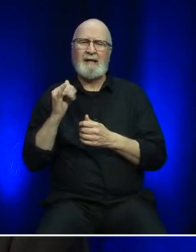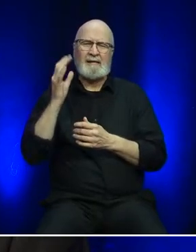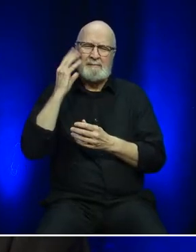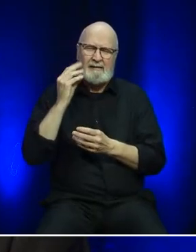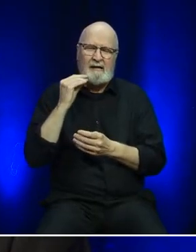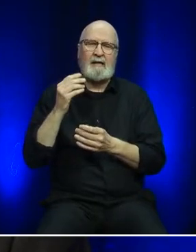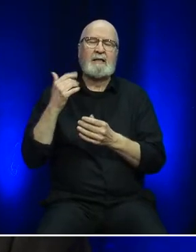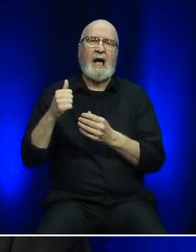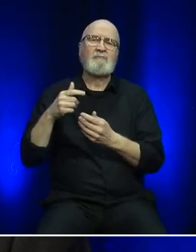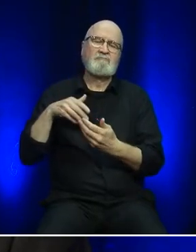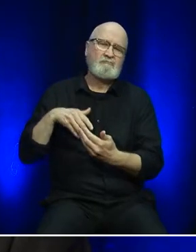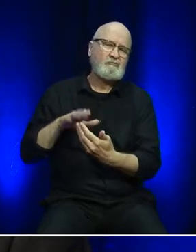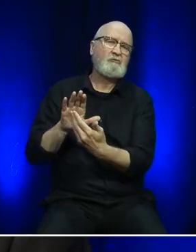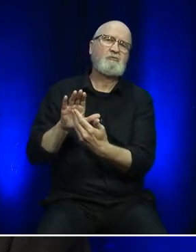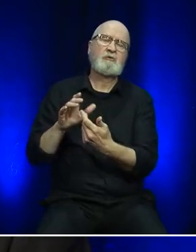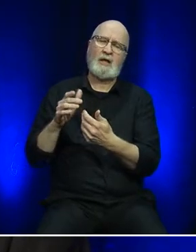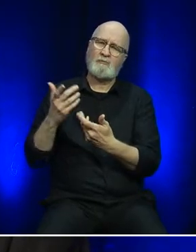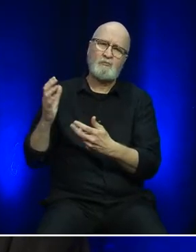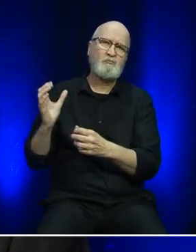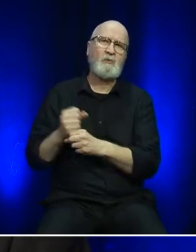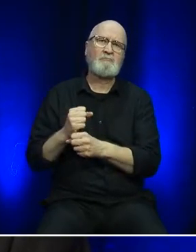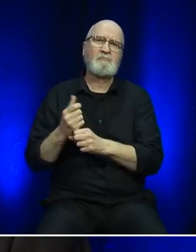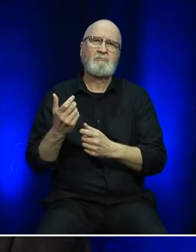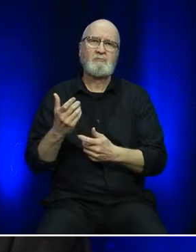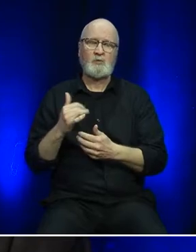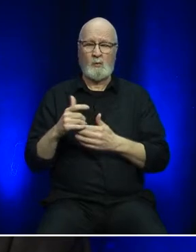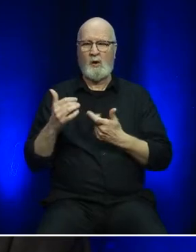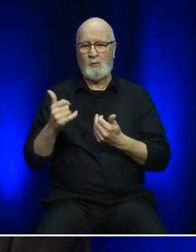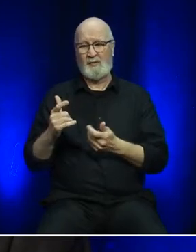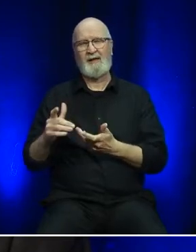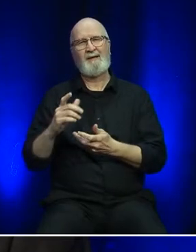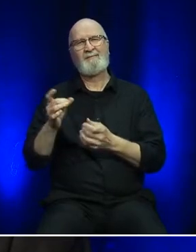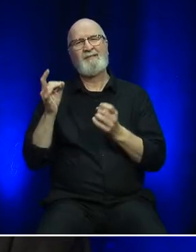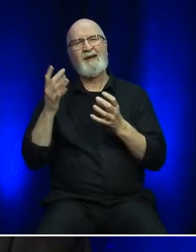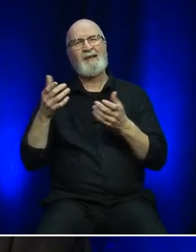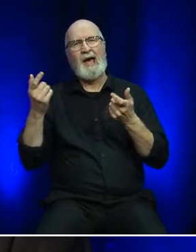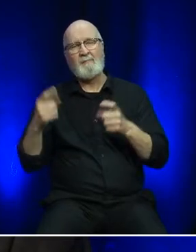By working together, we will rebuild from this devastating situation as well.